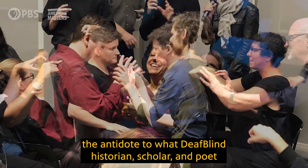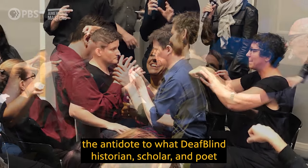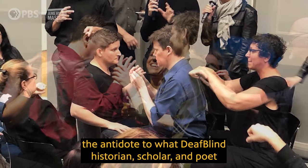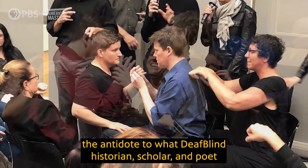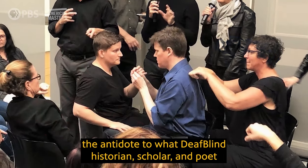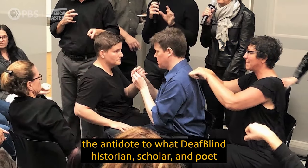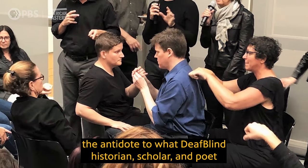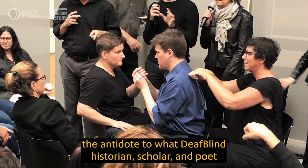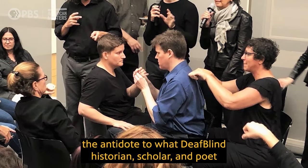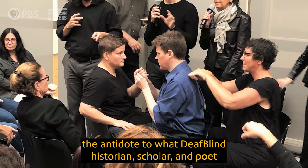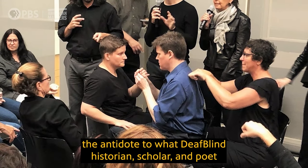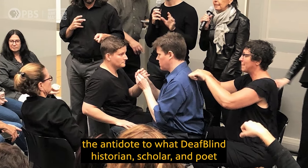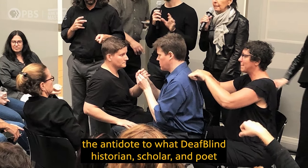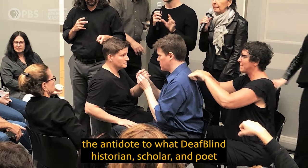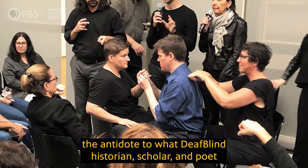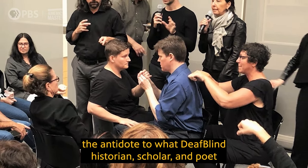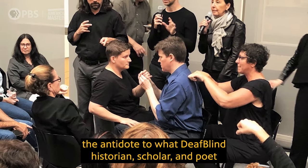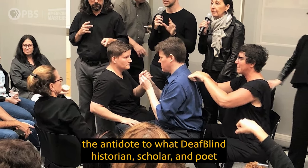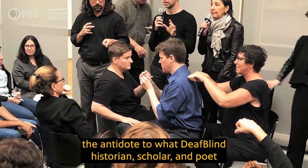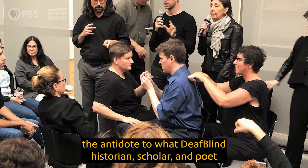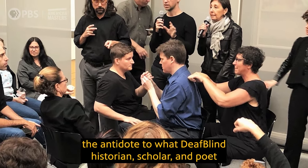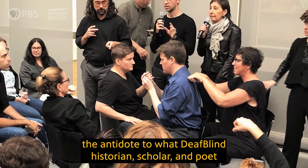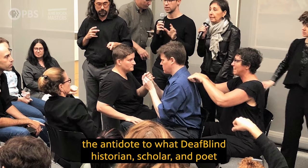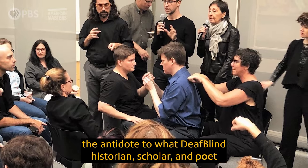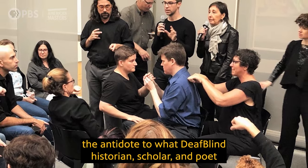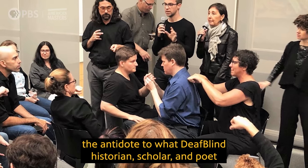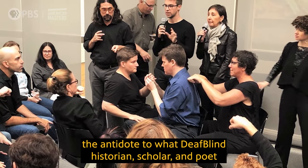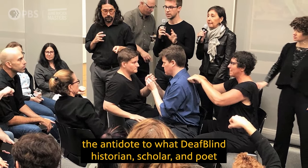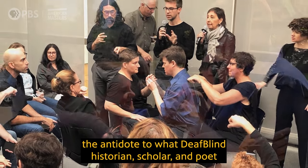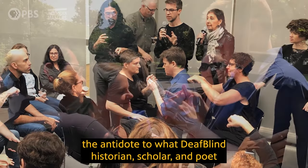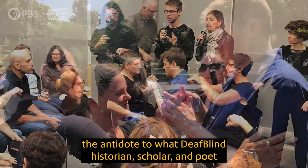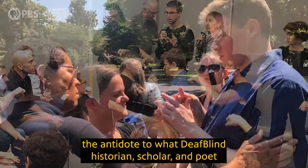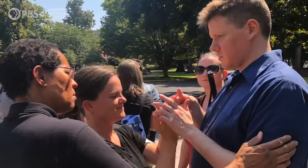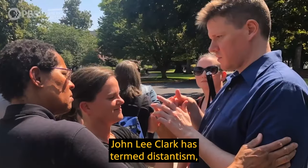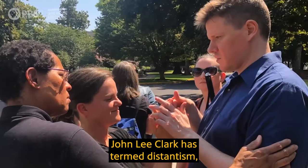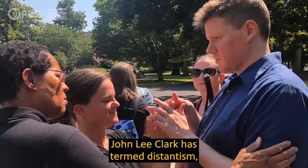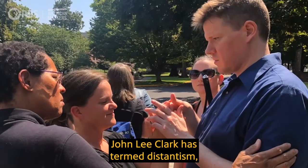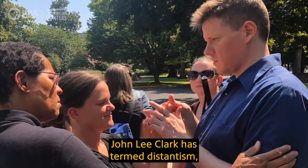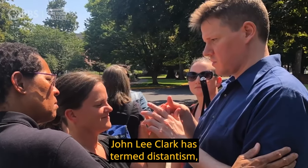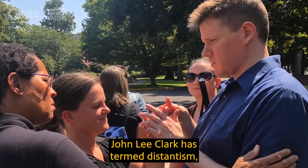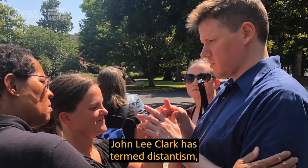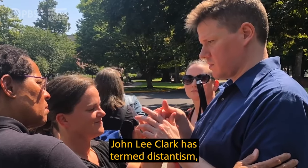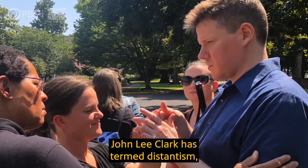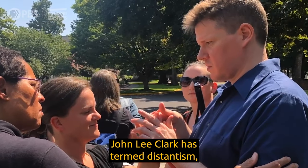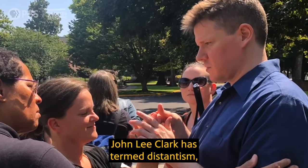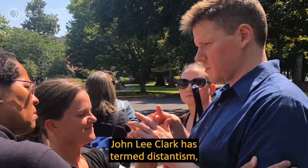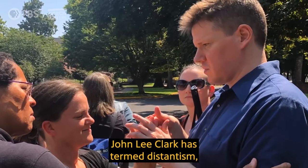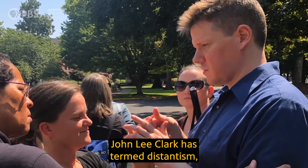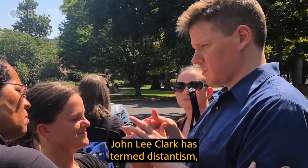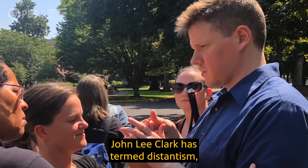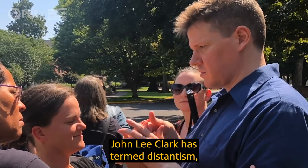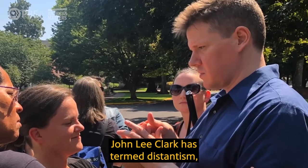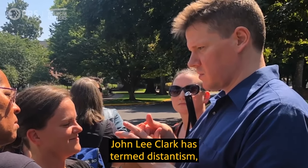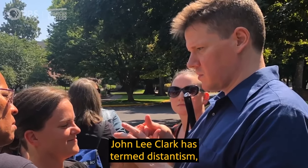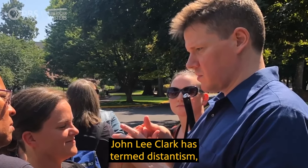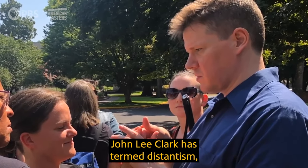the antidote to what DeafBlind historian, scholar, and poet John Lee Clark has termed distantism,